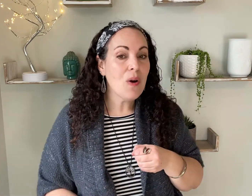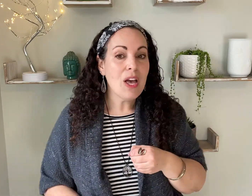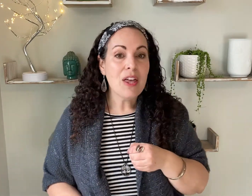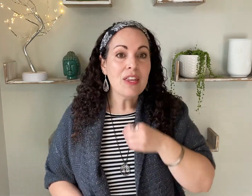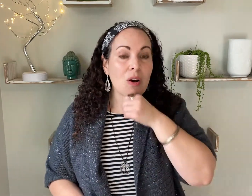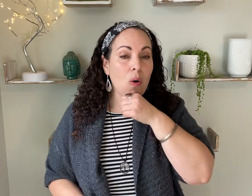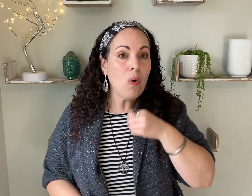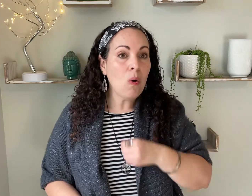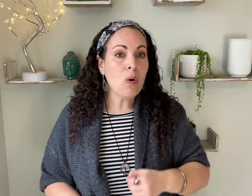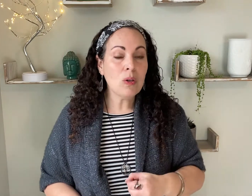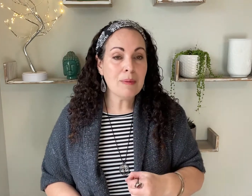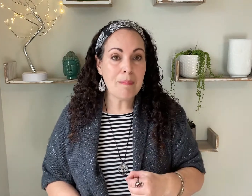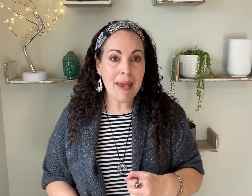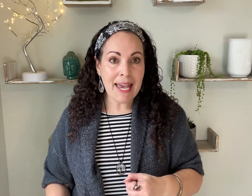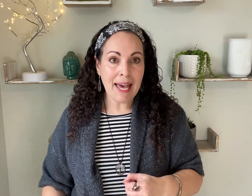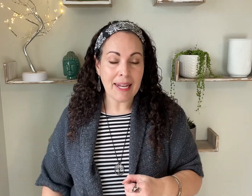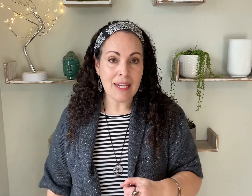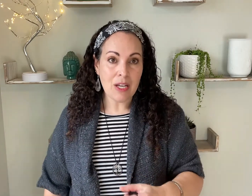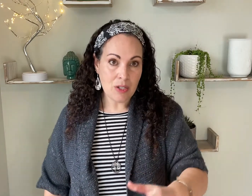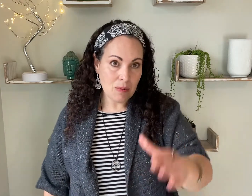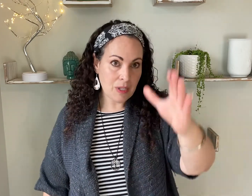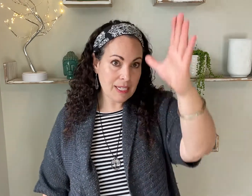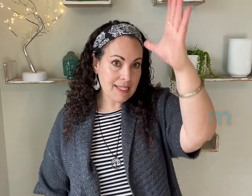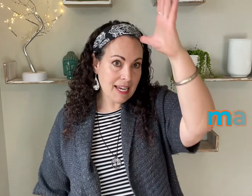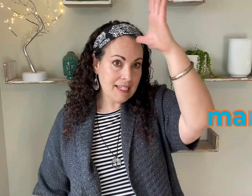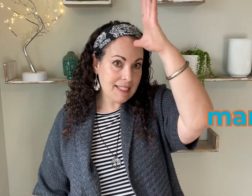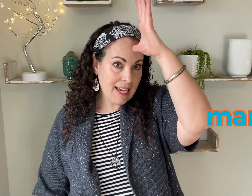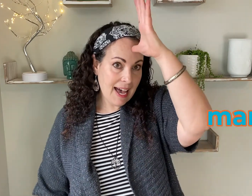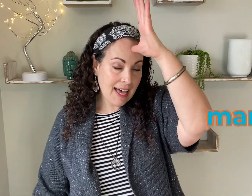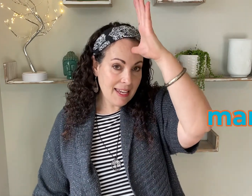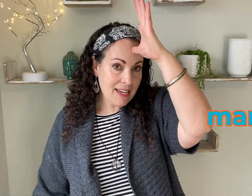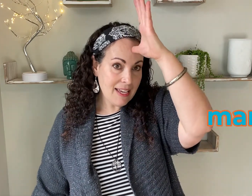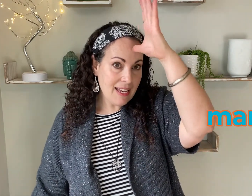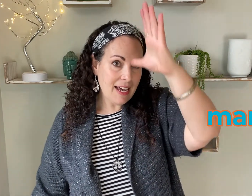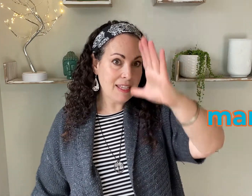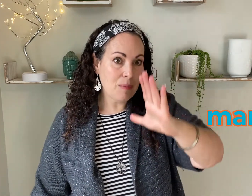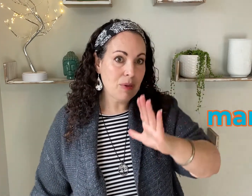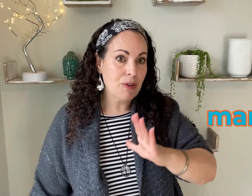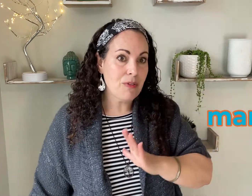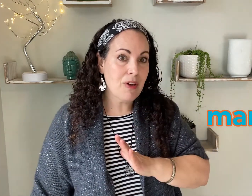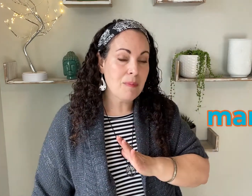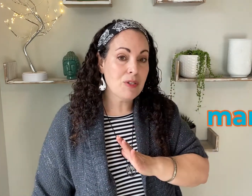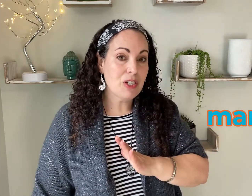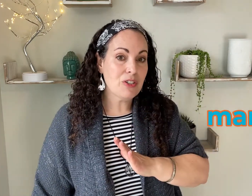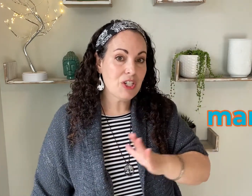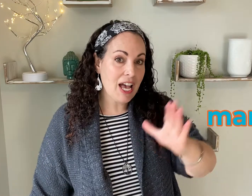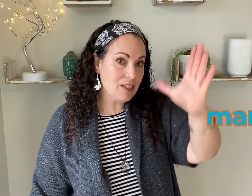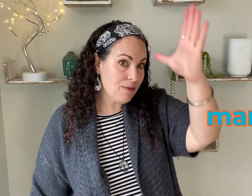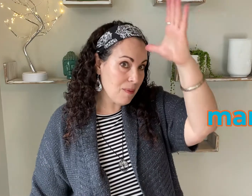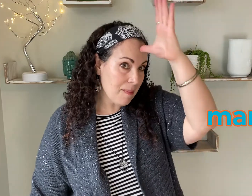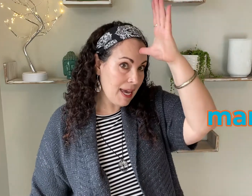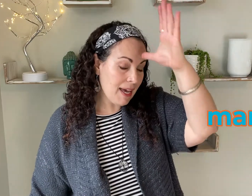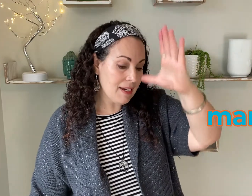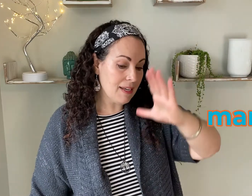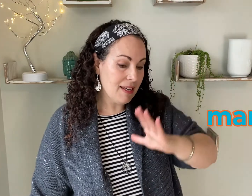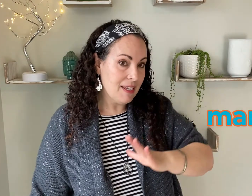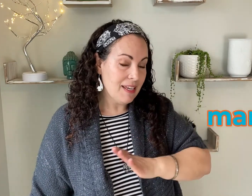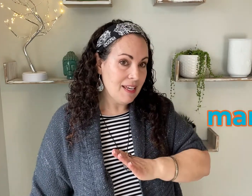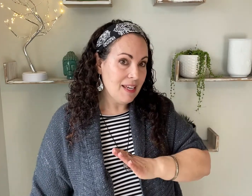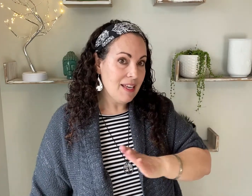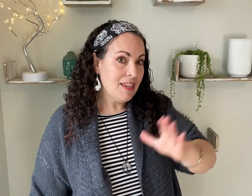The old man, so we're going to sign dad and then put your thumb to your chest for man.